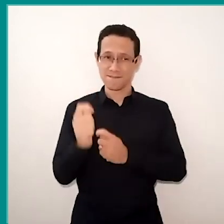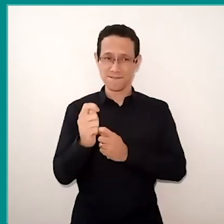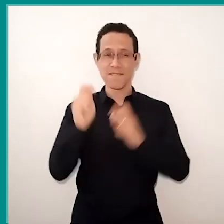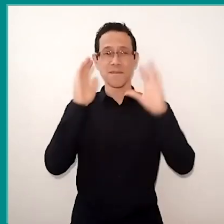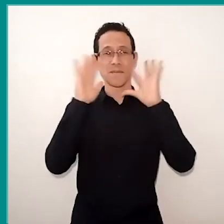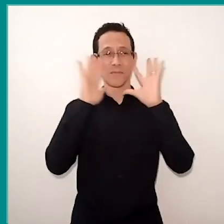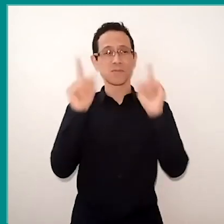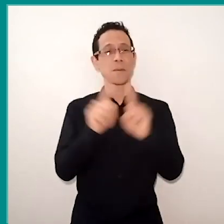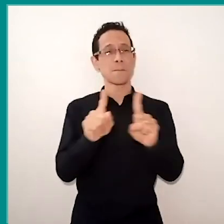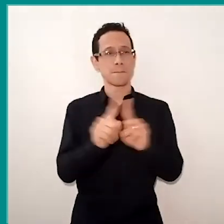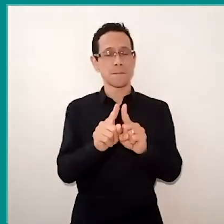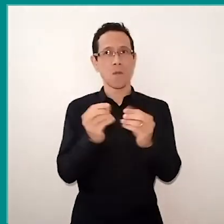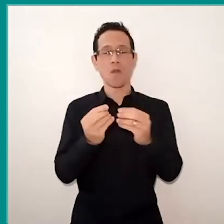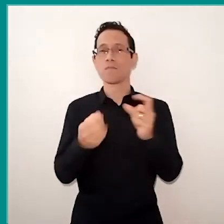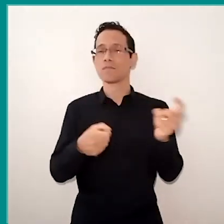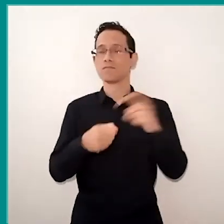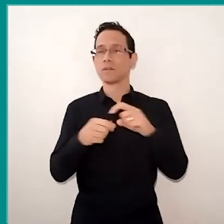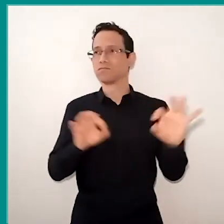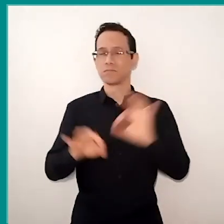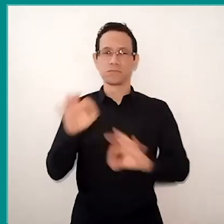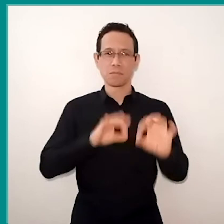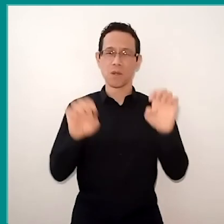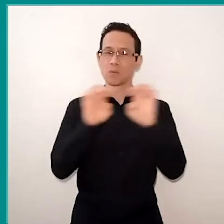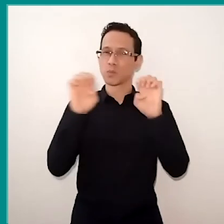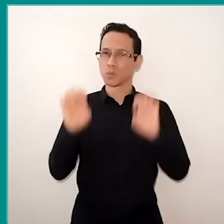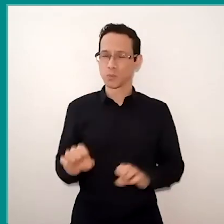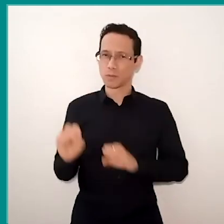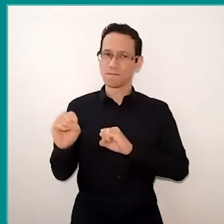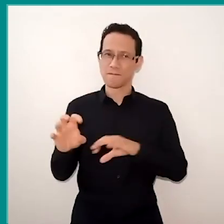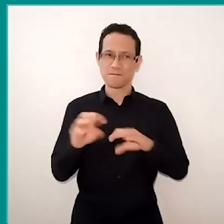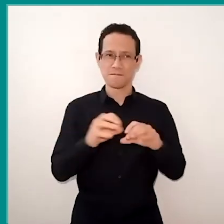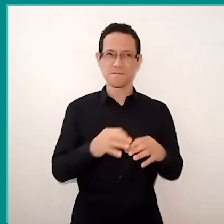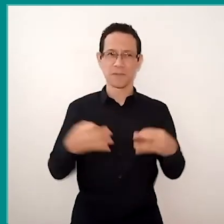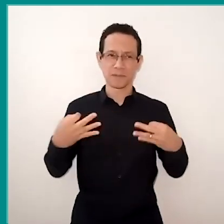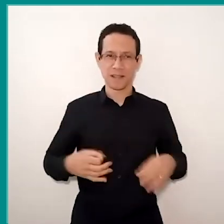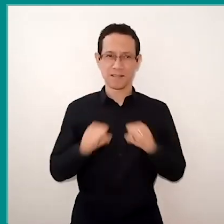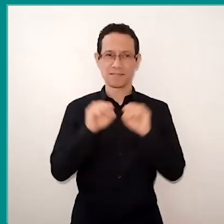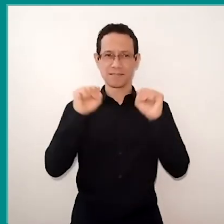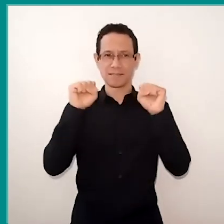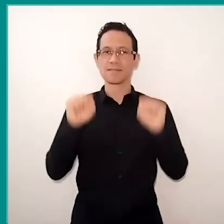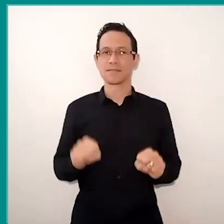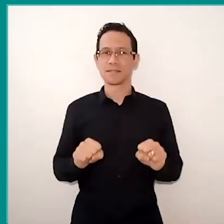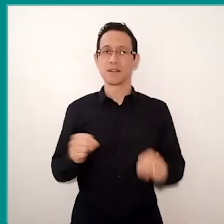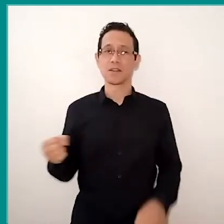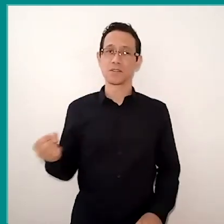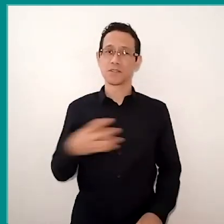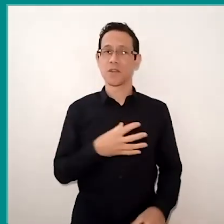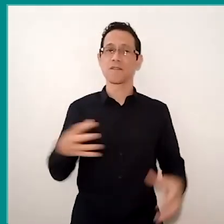about reforming the structure of the educational system, new forms of grouping and interactions.